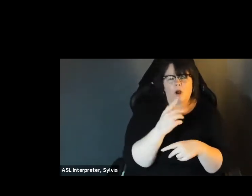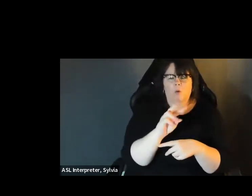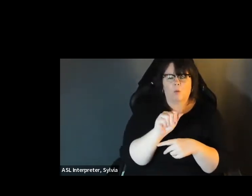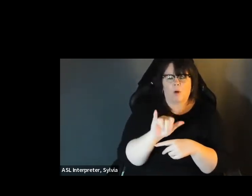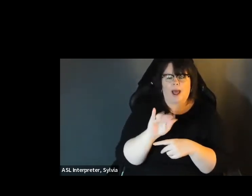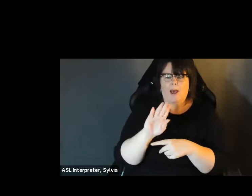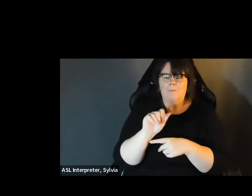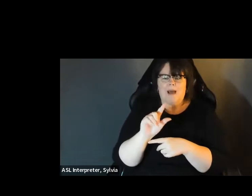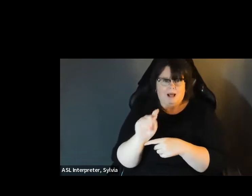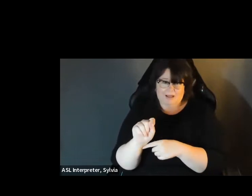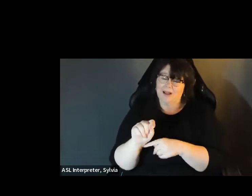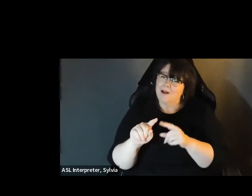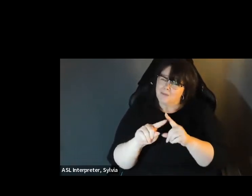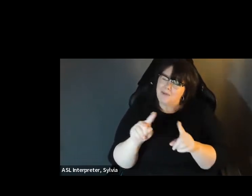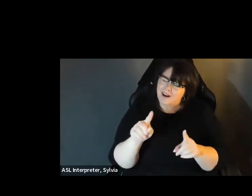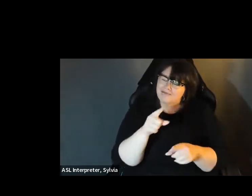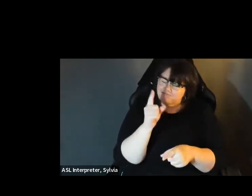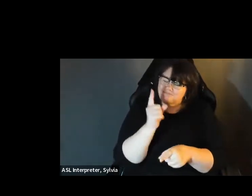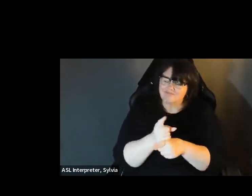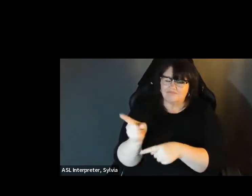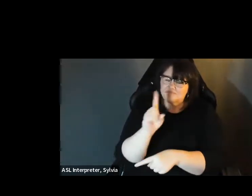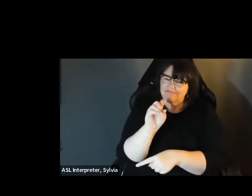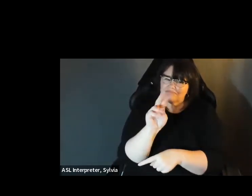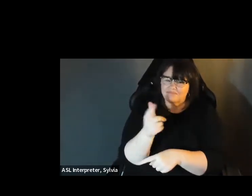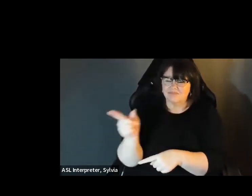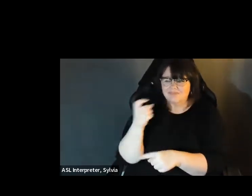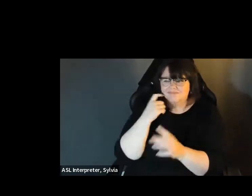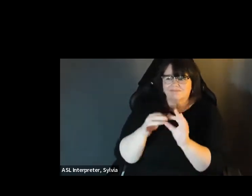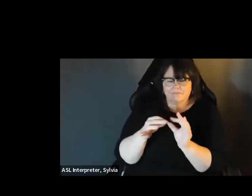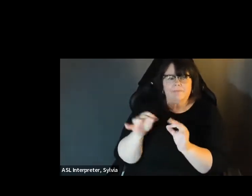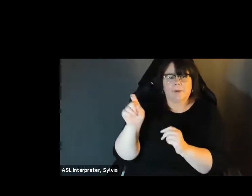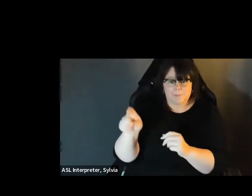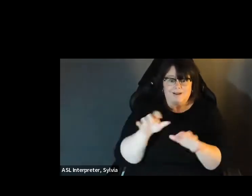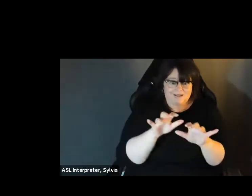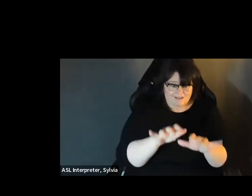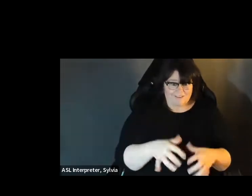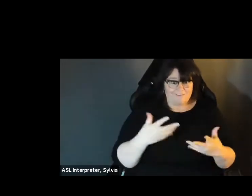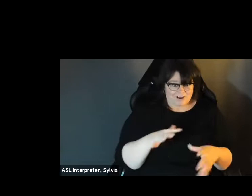mail is what we call a one mail ballot delivery but as Doug mentioned, you will need